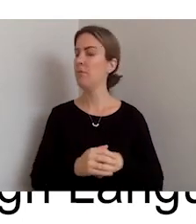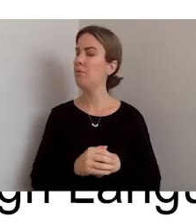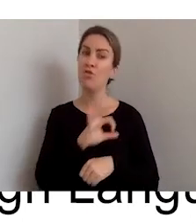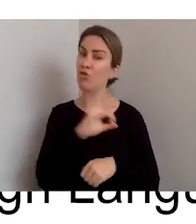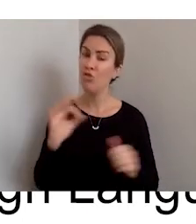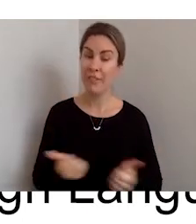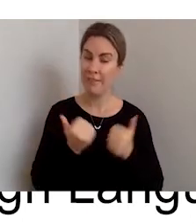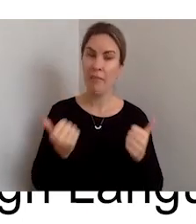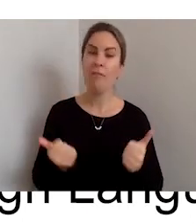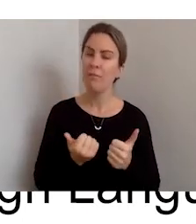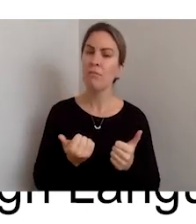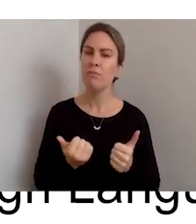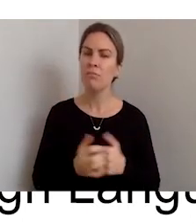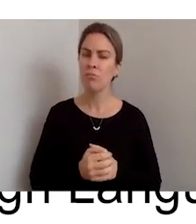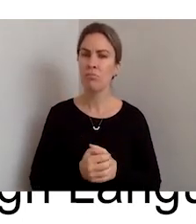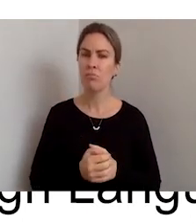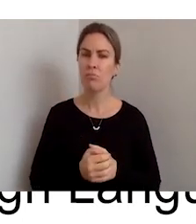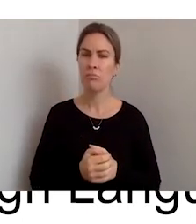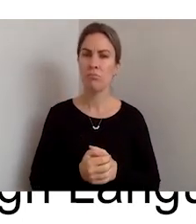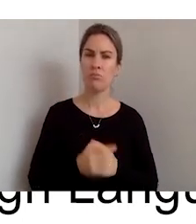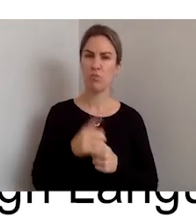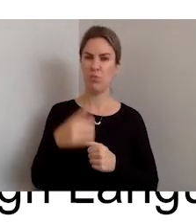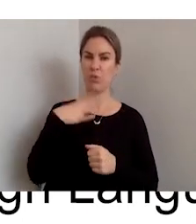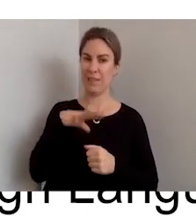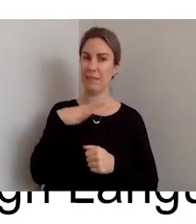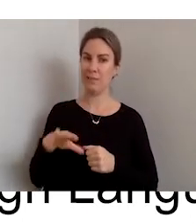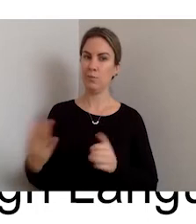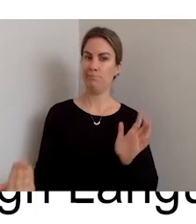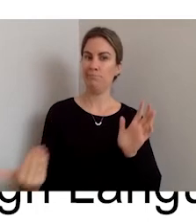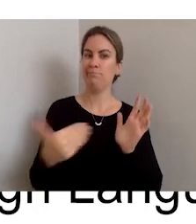So that's when you need to have an interpreter